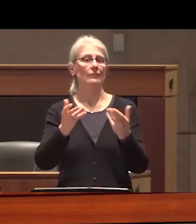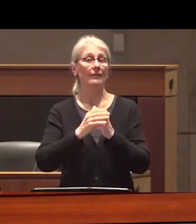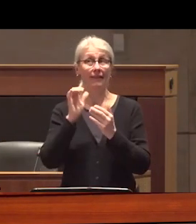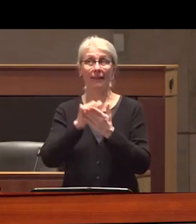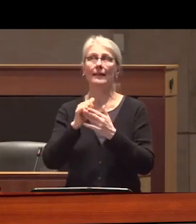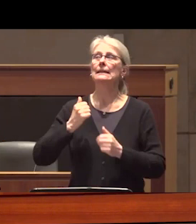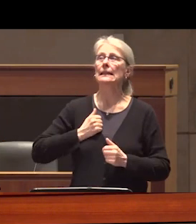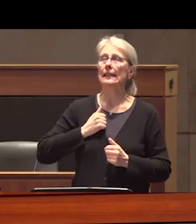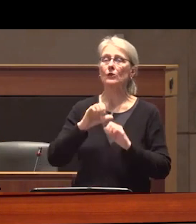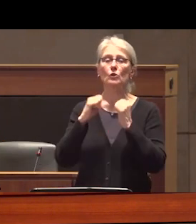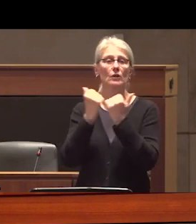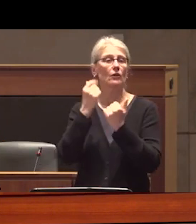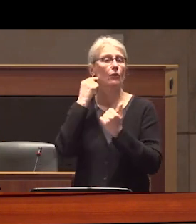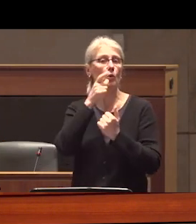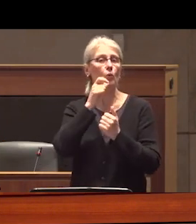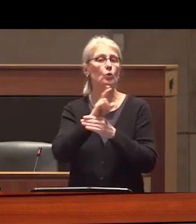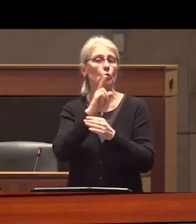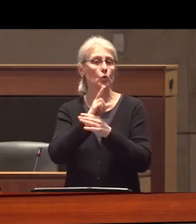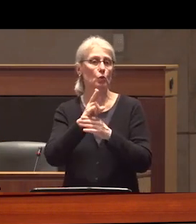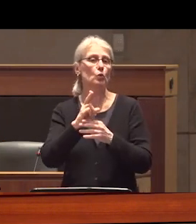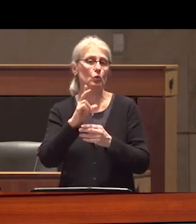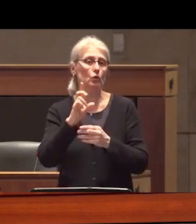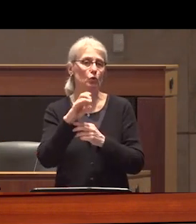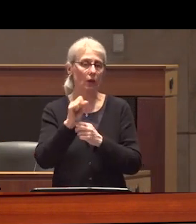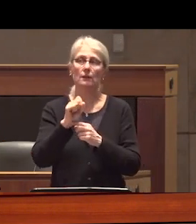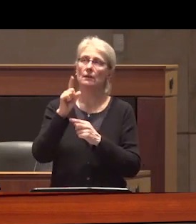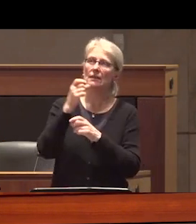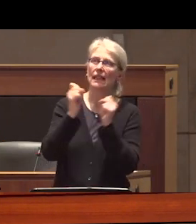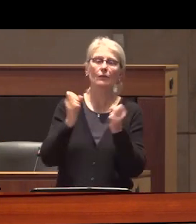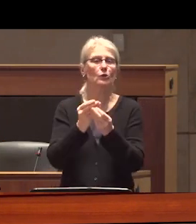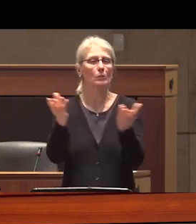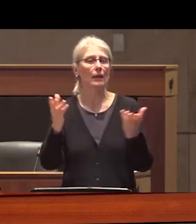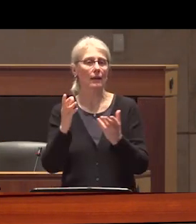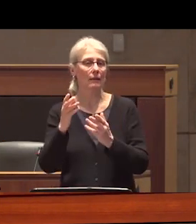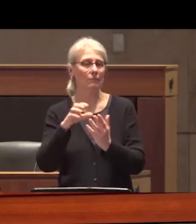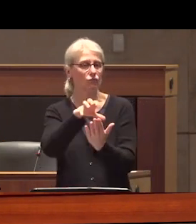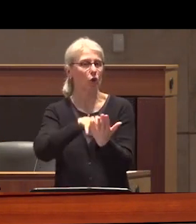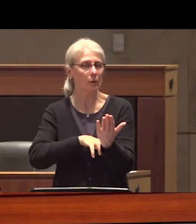Association of people who use drugs as safe Supply concept document uh kaput is technically the